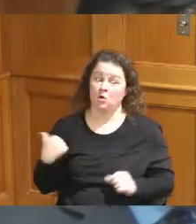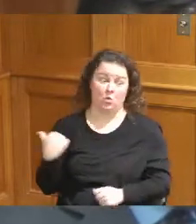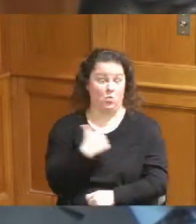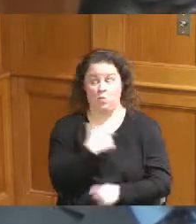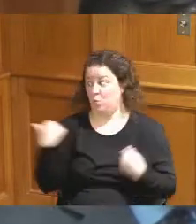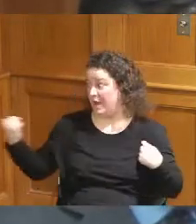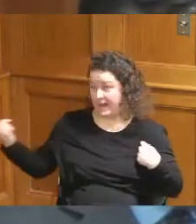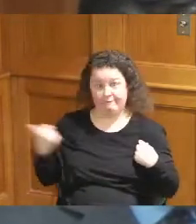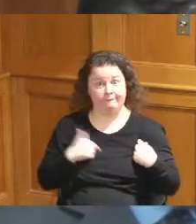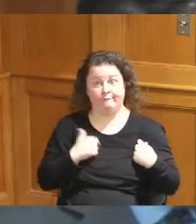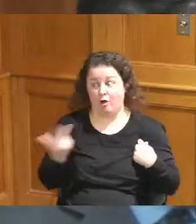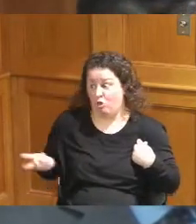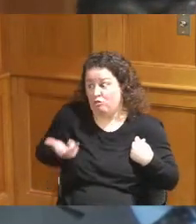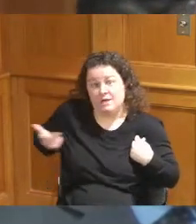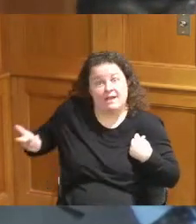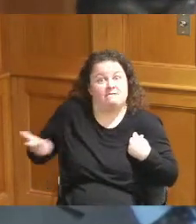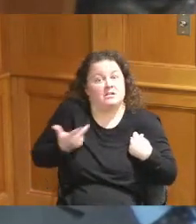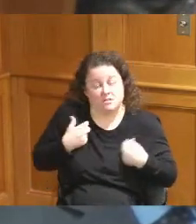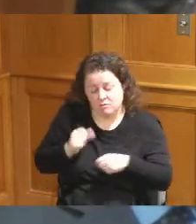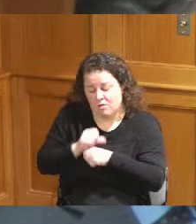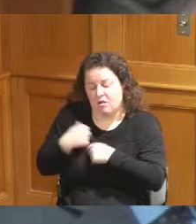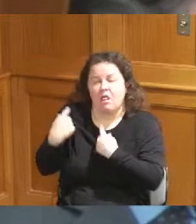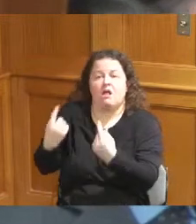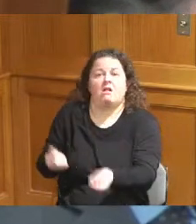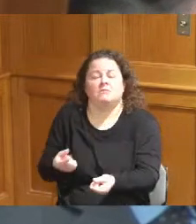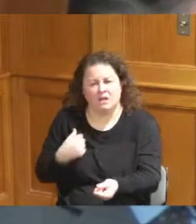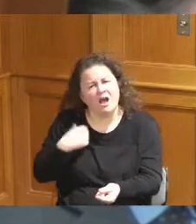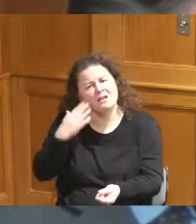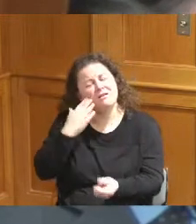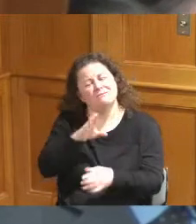I understand the frustration it has taken a long time but there are a lot of moving Parts on this